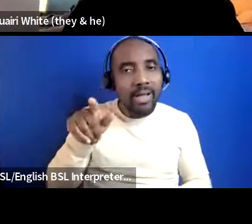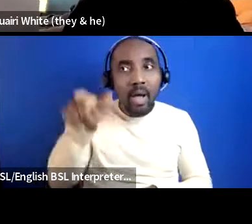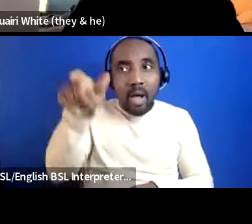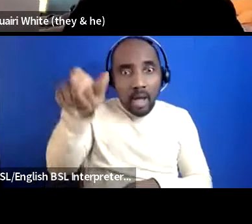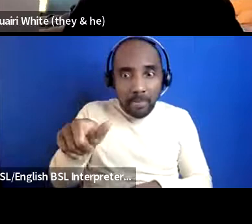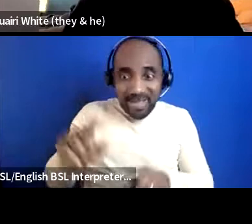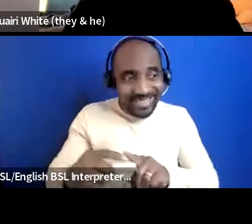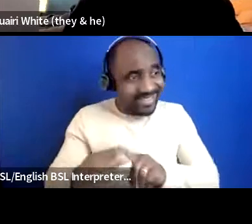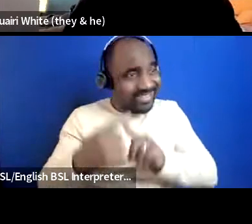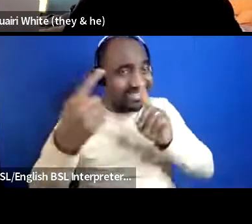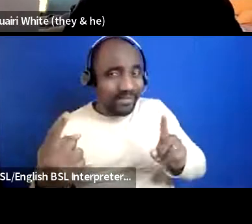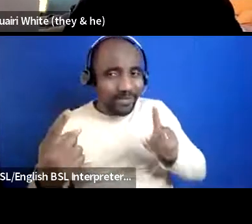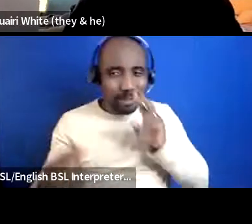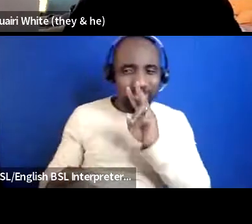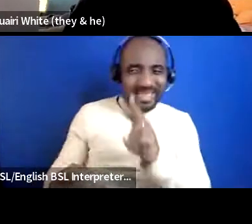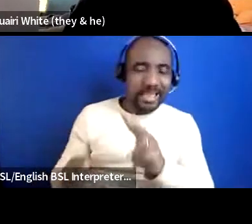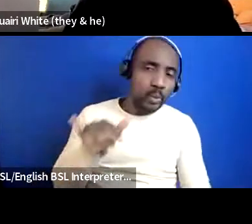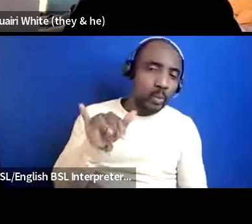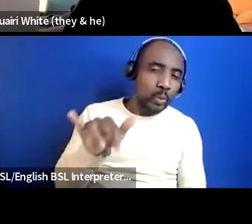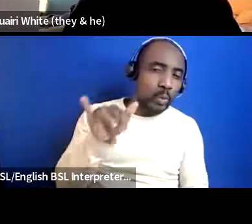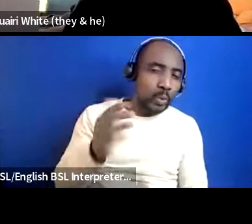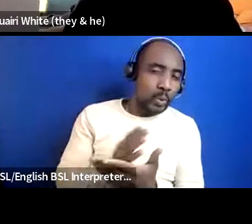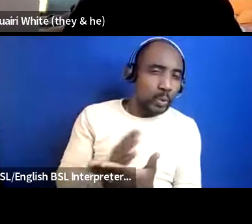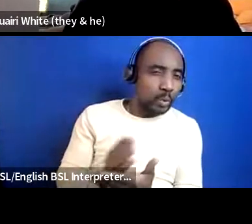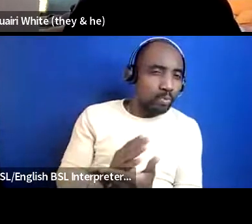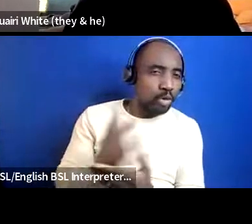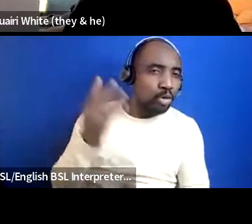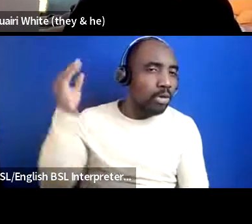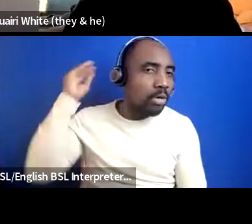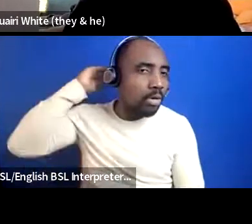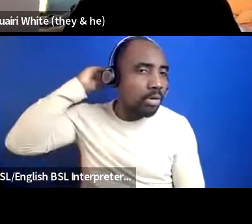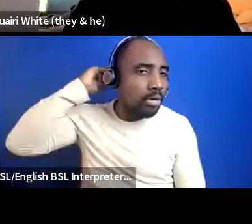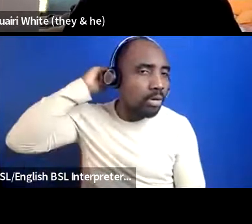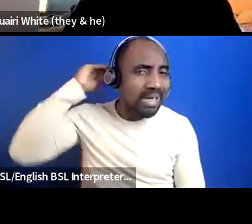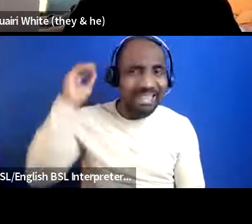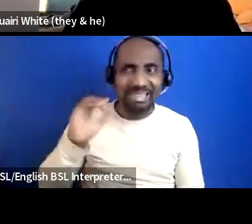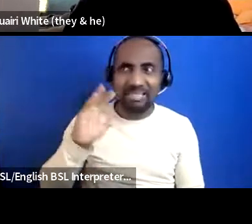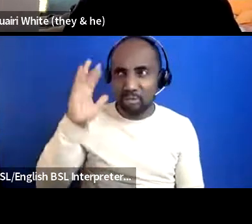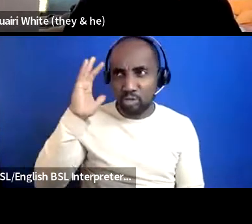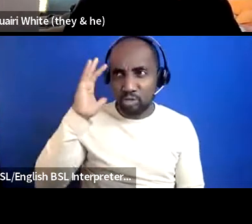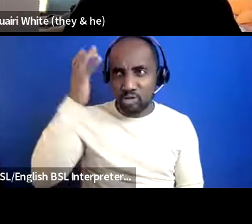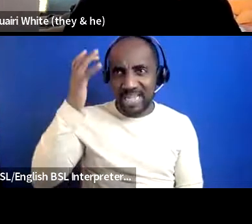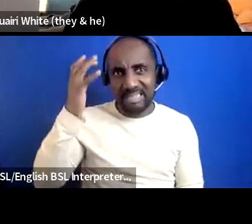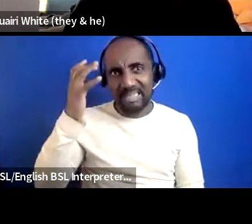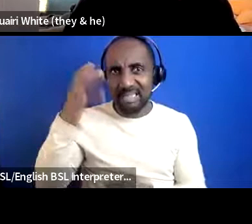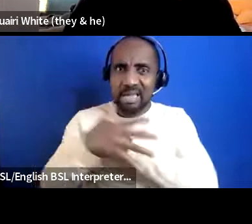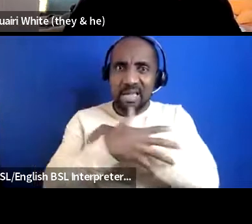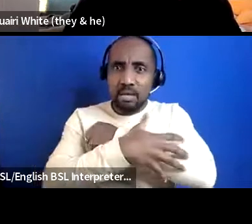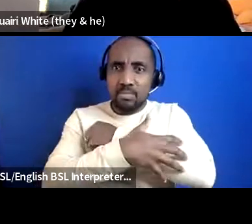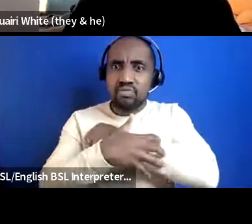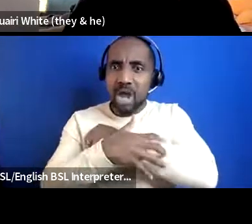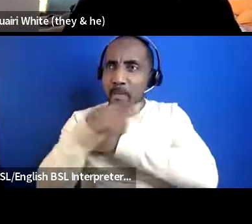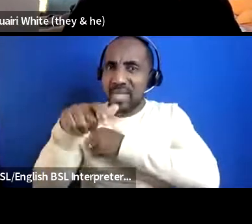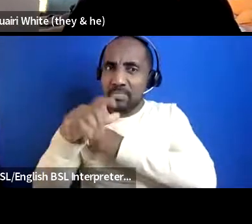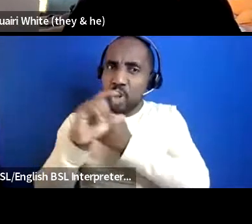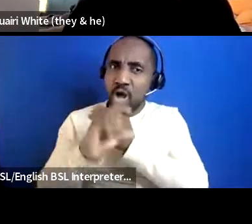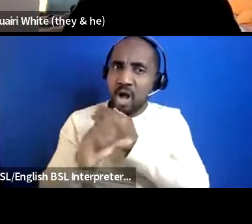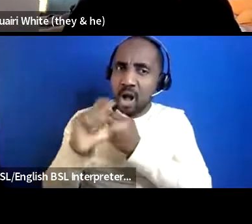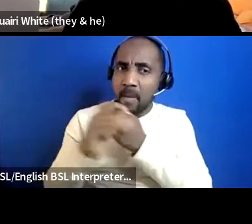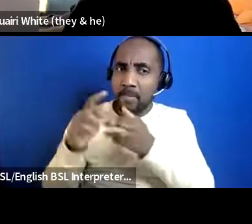risky right and so these mad queer brown people well that's a bit risky but this institution that